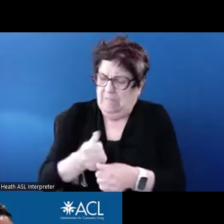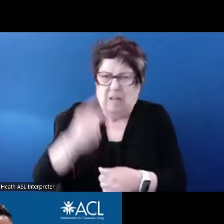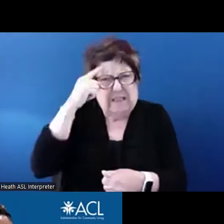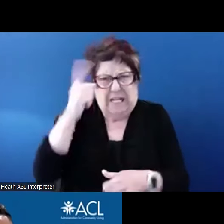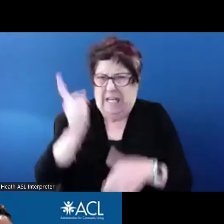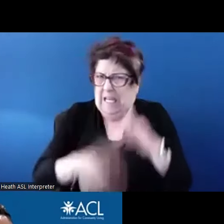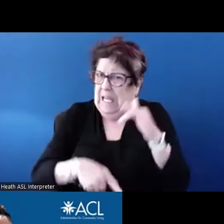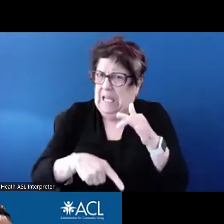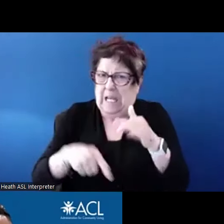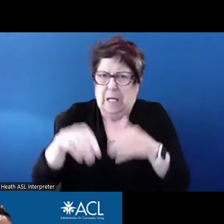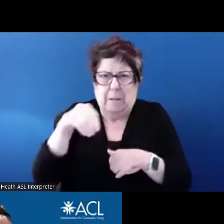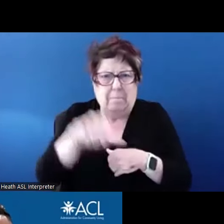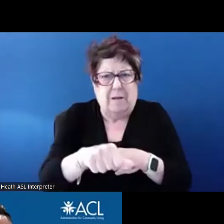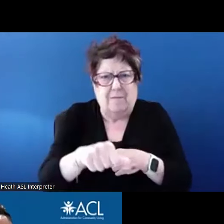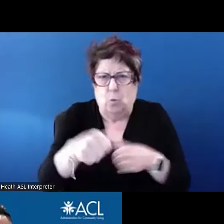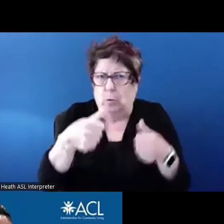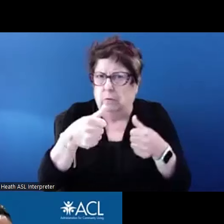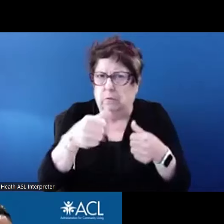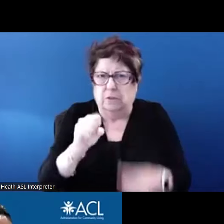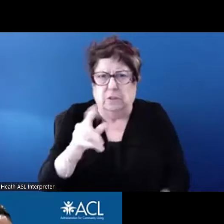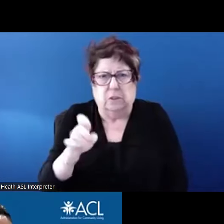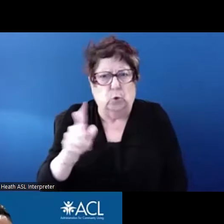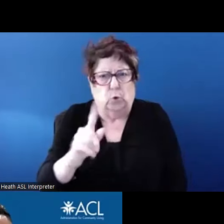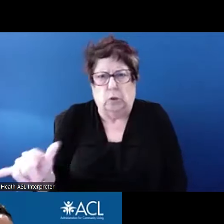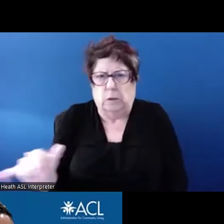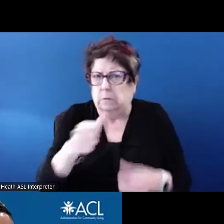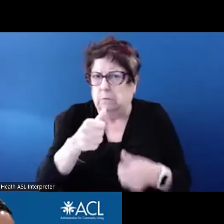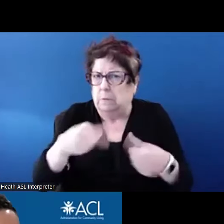I think I would add that we